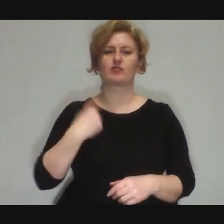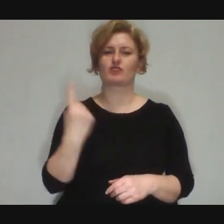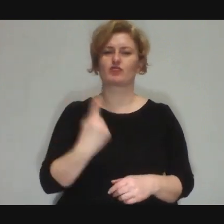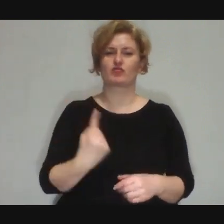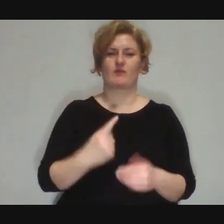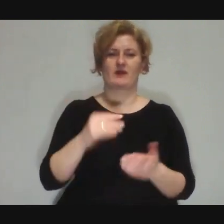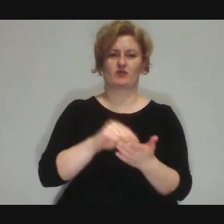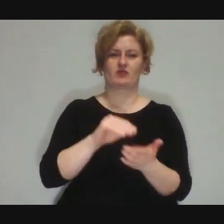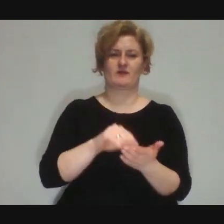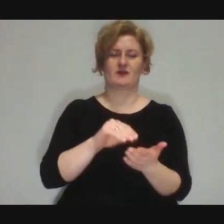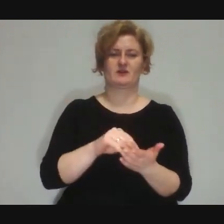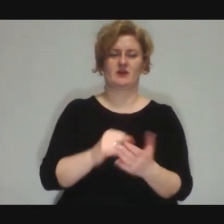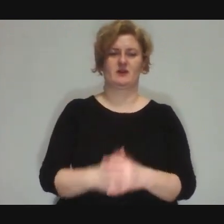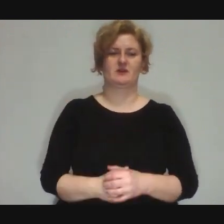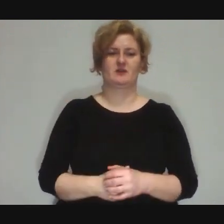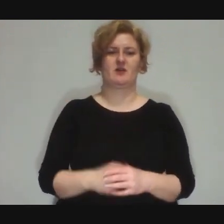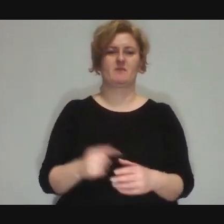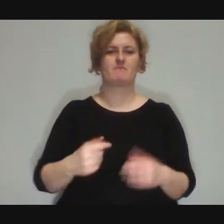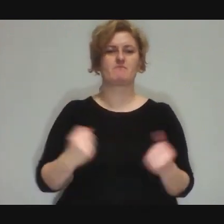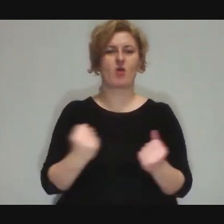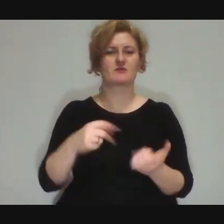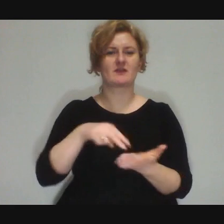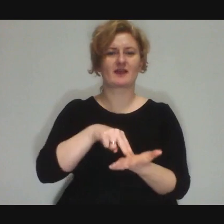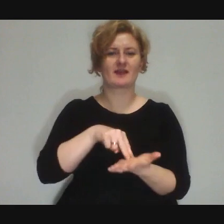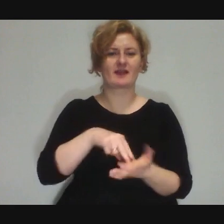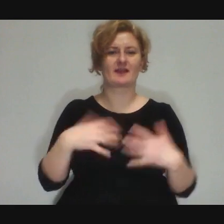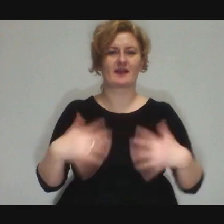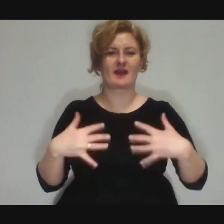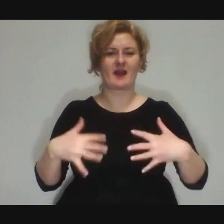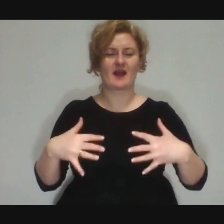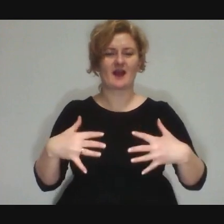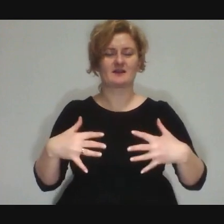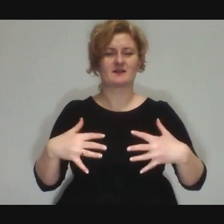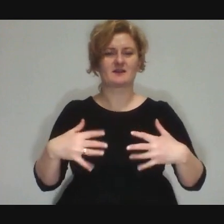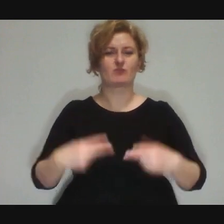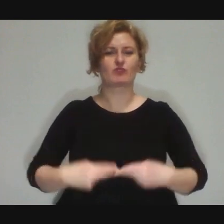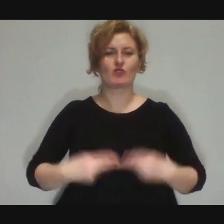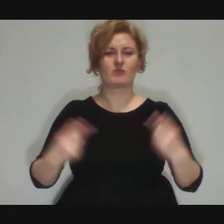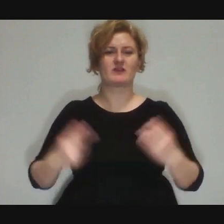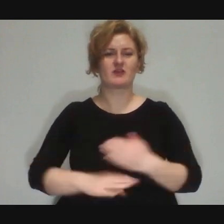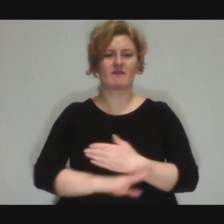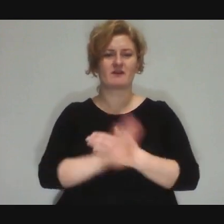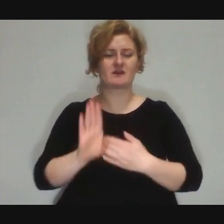that they get very stressed out in public situations and that here,